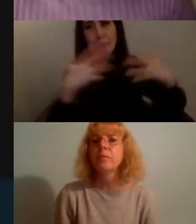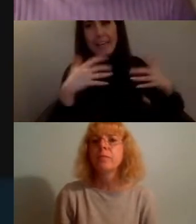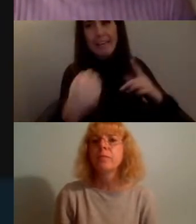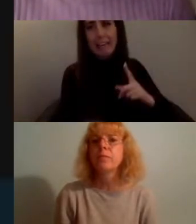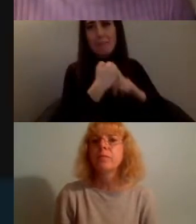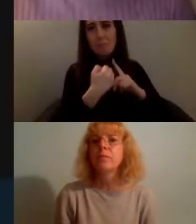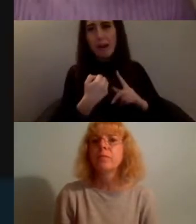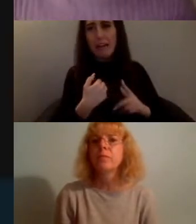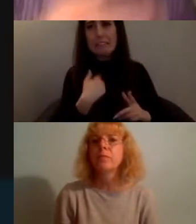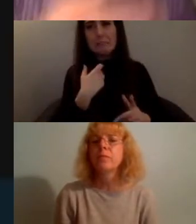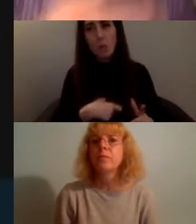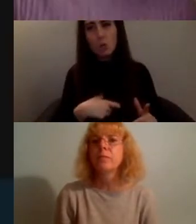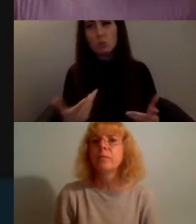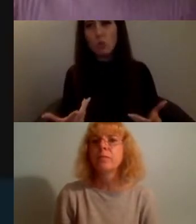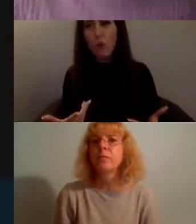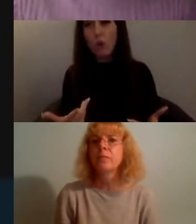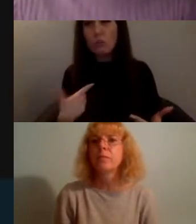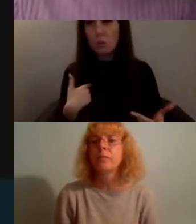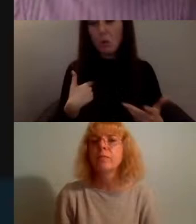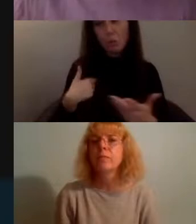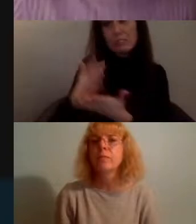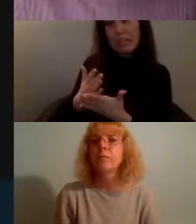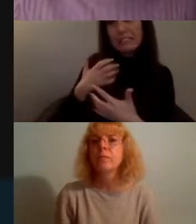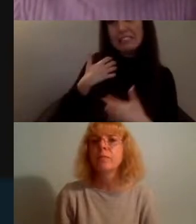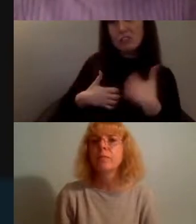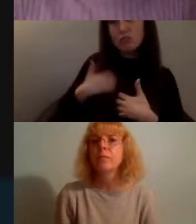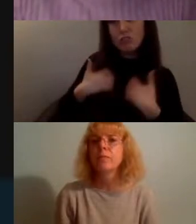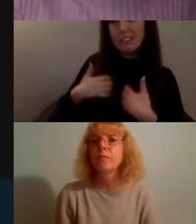so really interested in how this new wave of kind of more